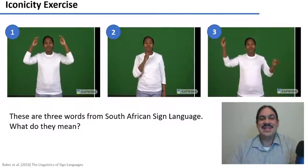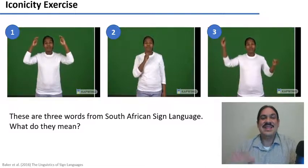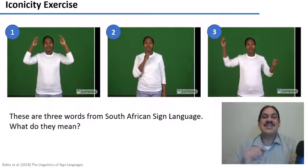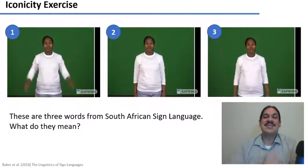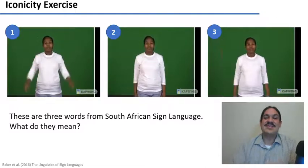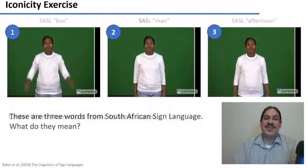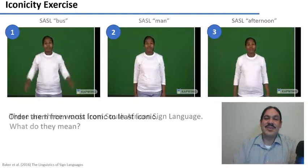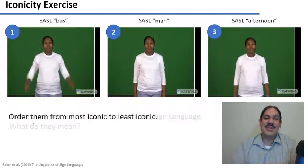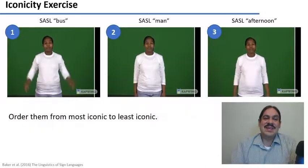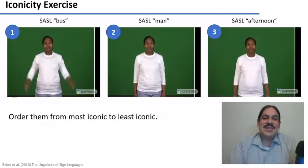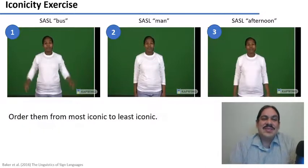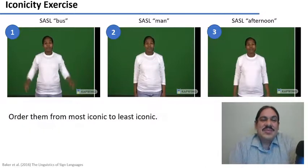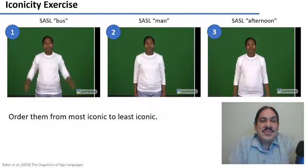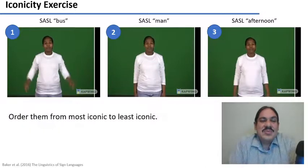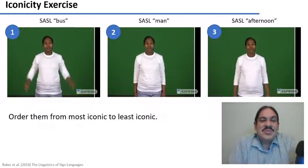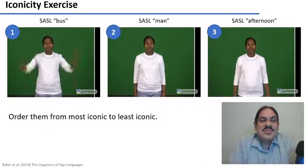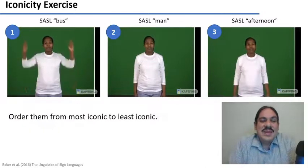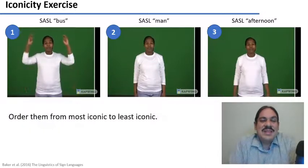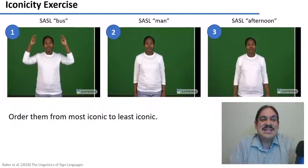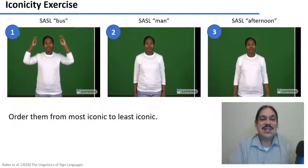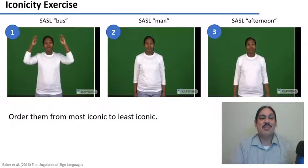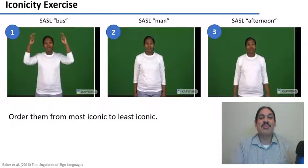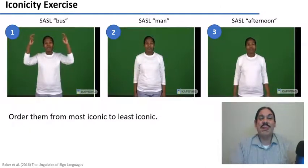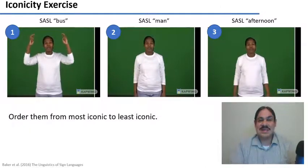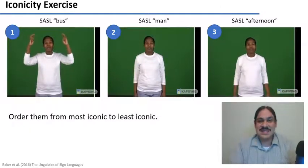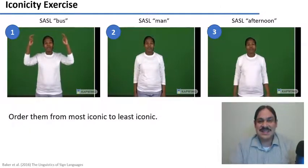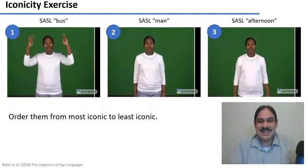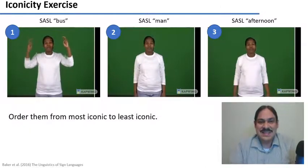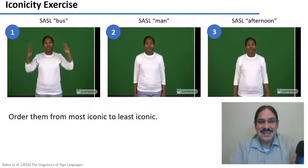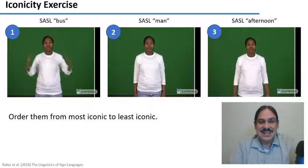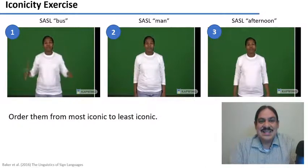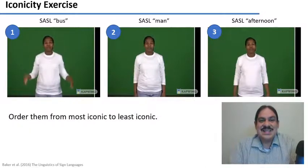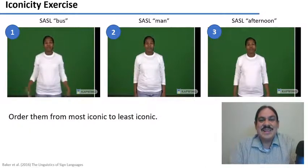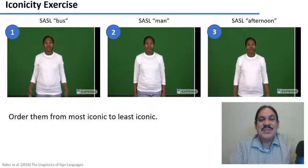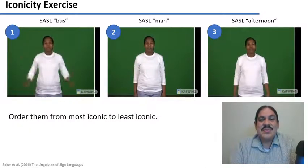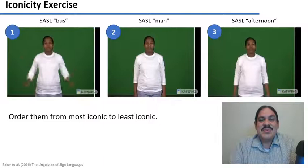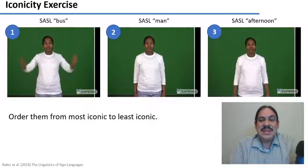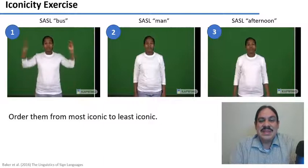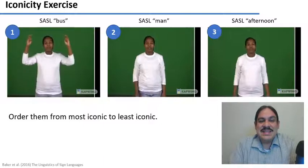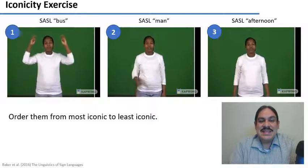means